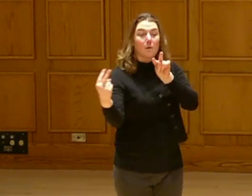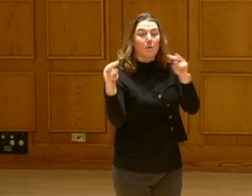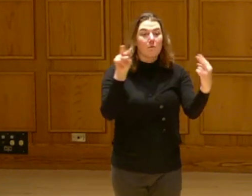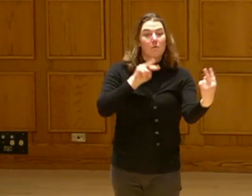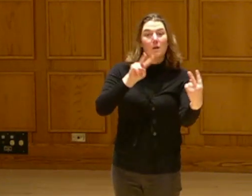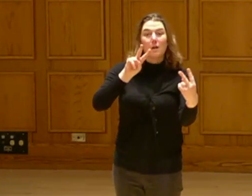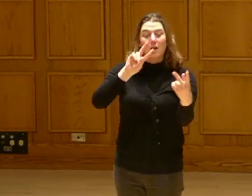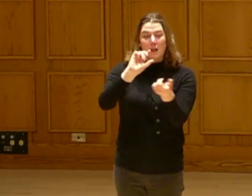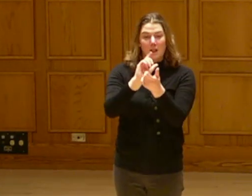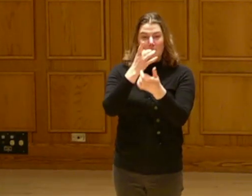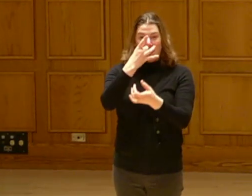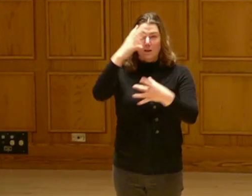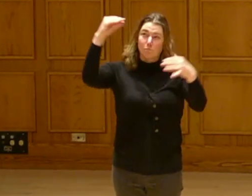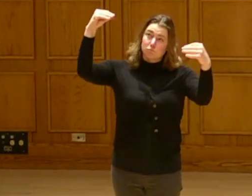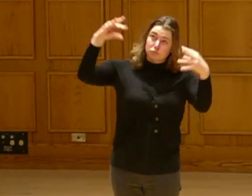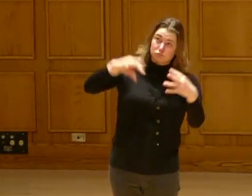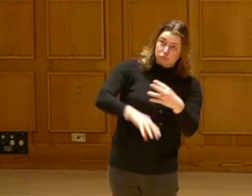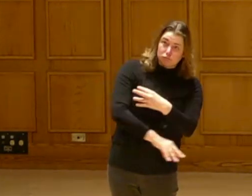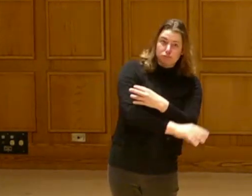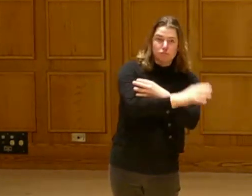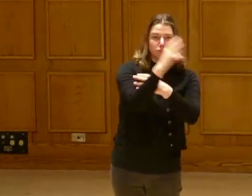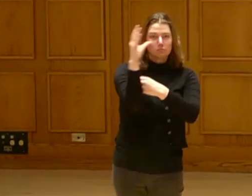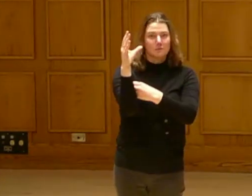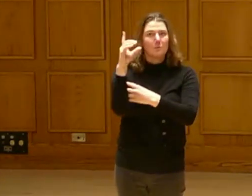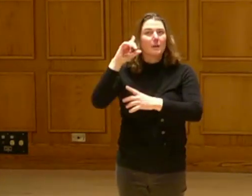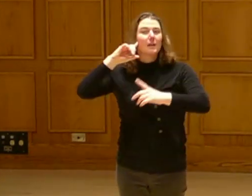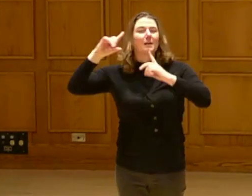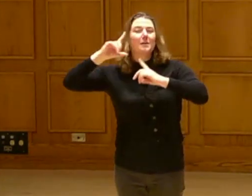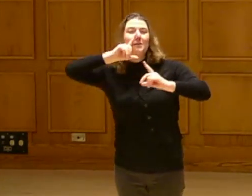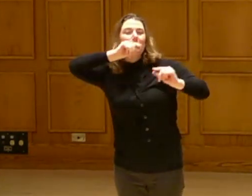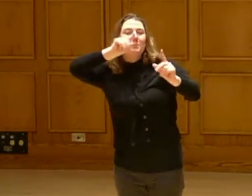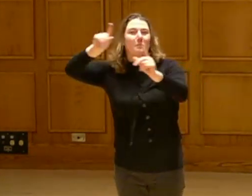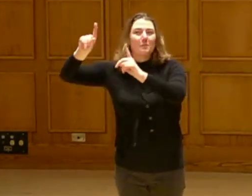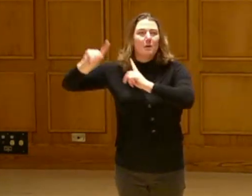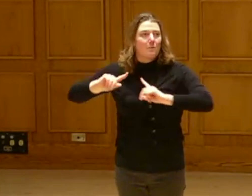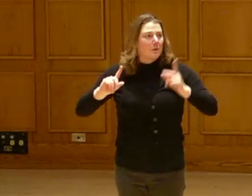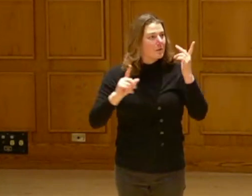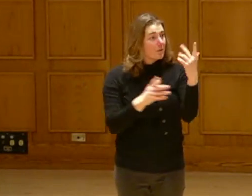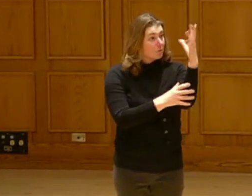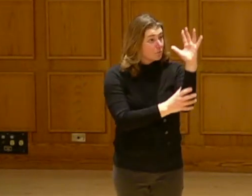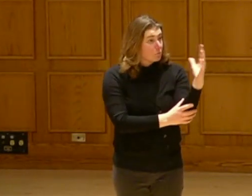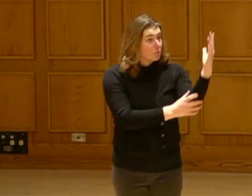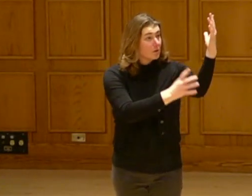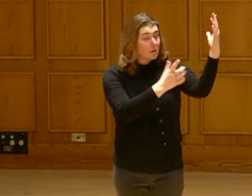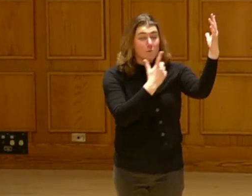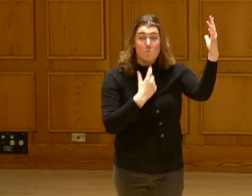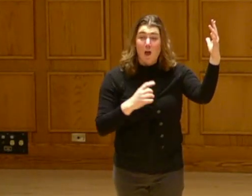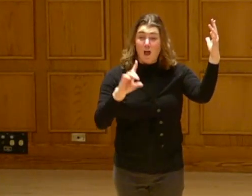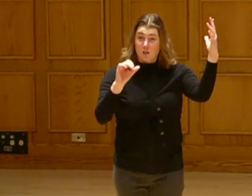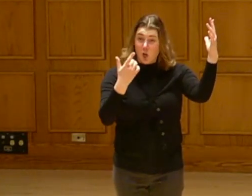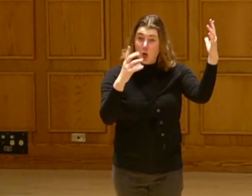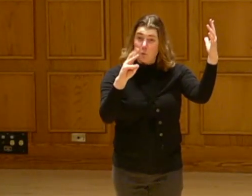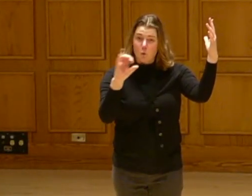We observe the returning of light, the increasing calls of the